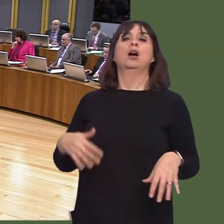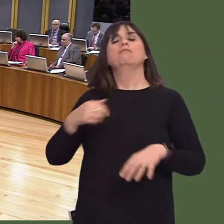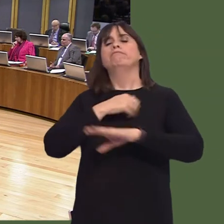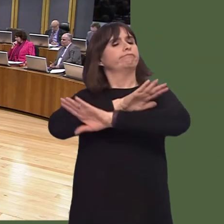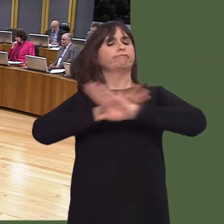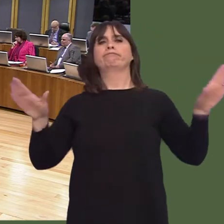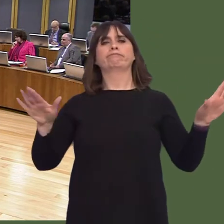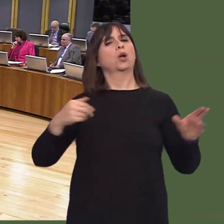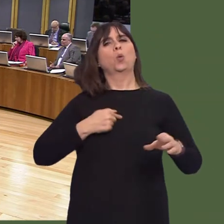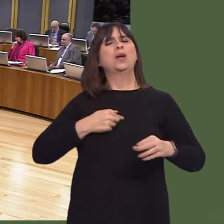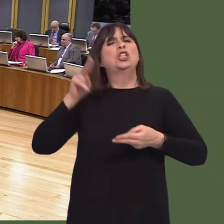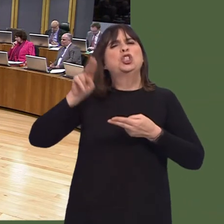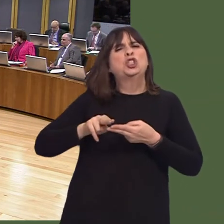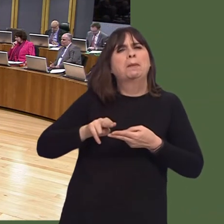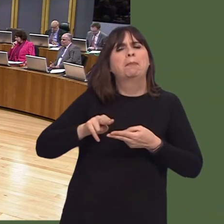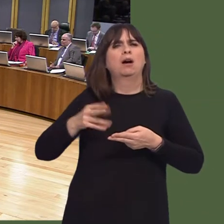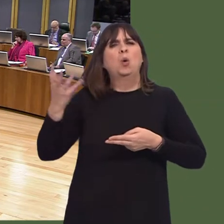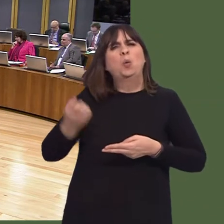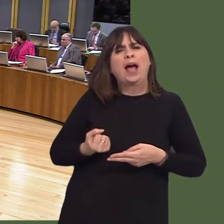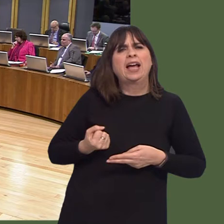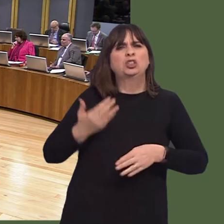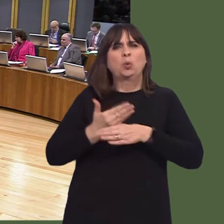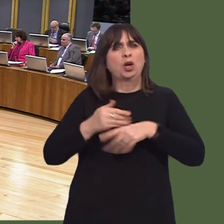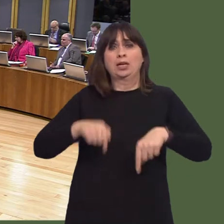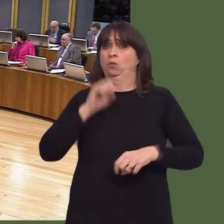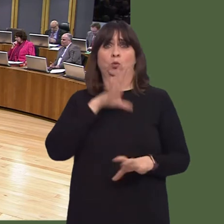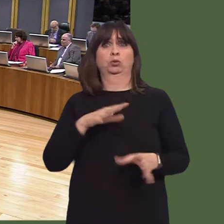It would seem a great shame if that were to happen.